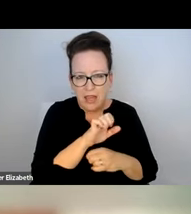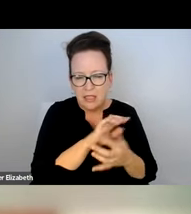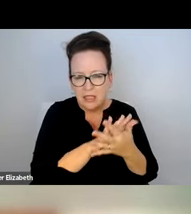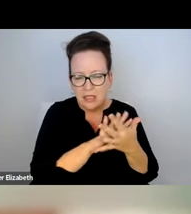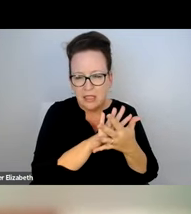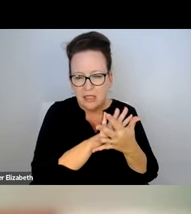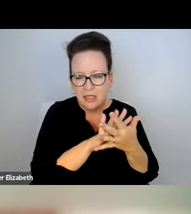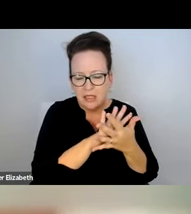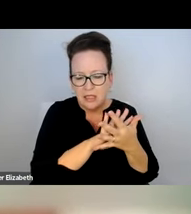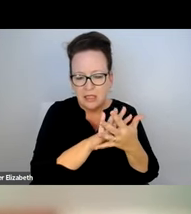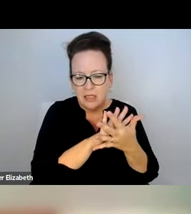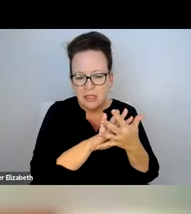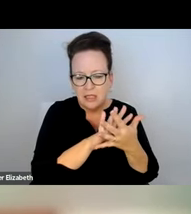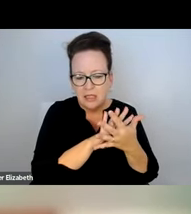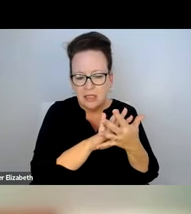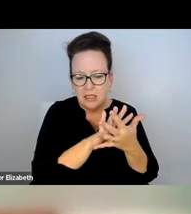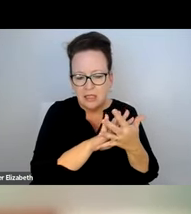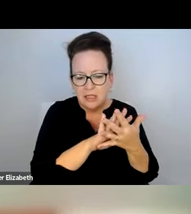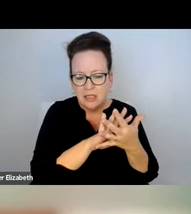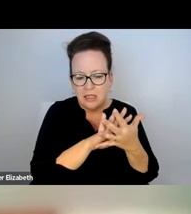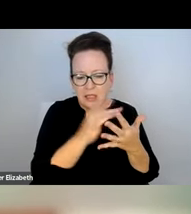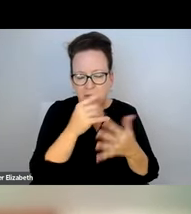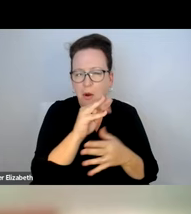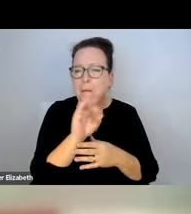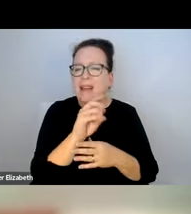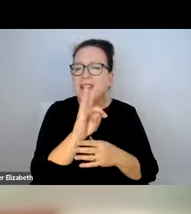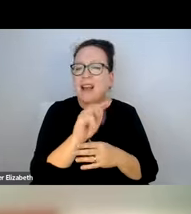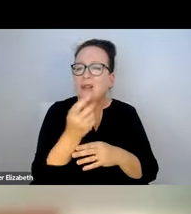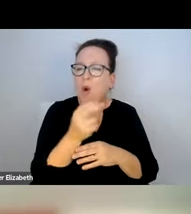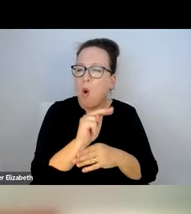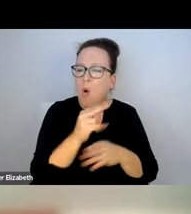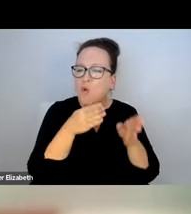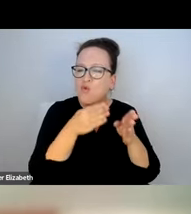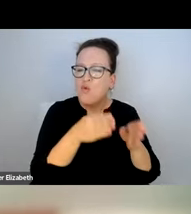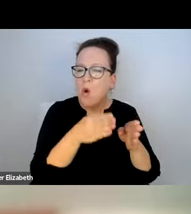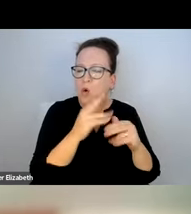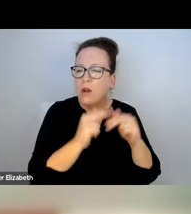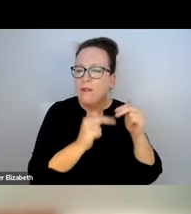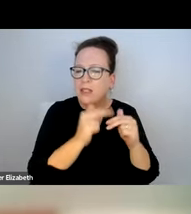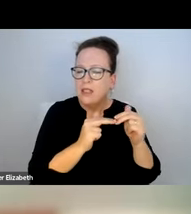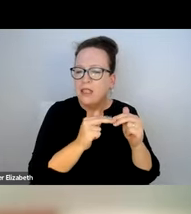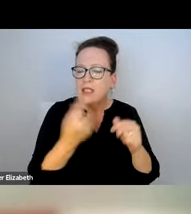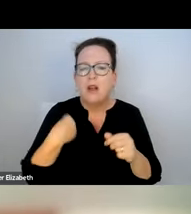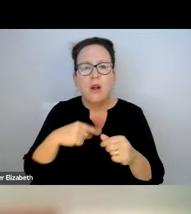HIGH DIVISION. HANDLES ALL SNOW AND ICE REMOVAL. MASSDOT-OWNED ROADWAYS AND